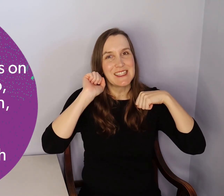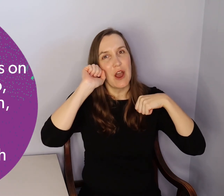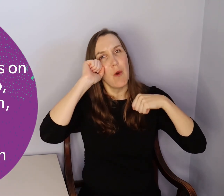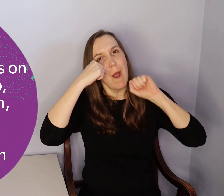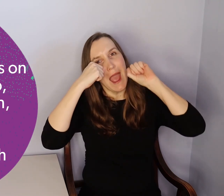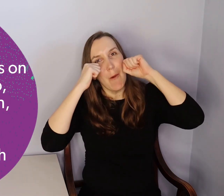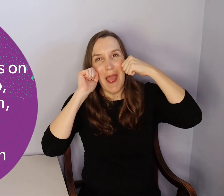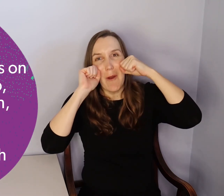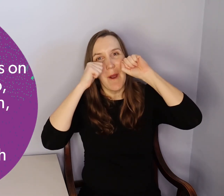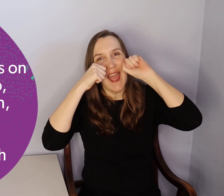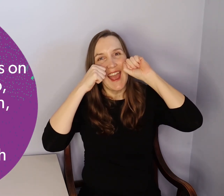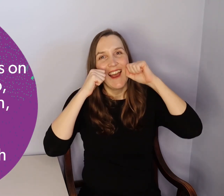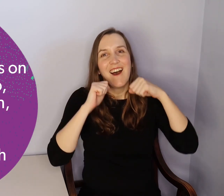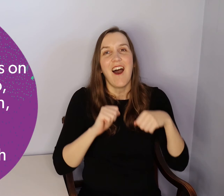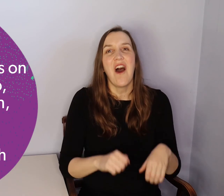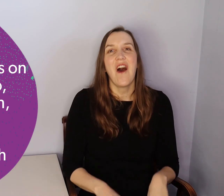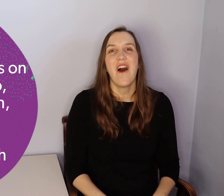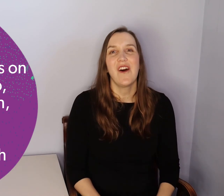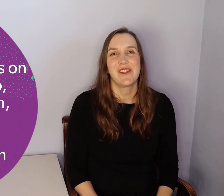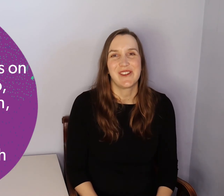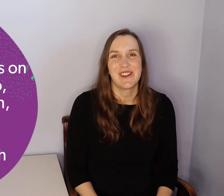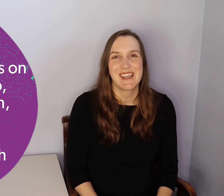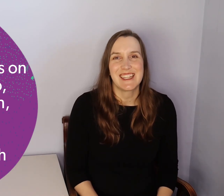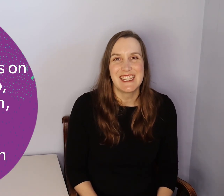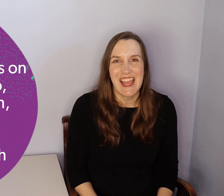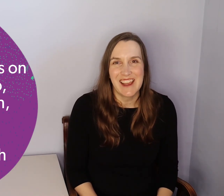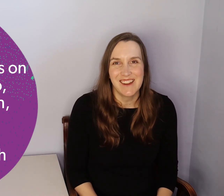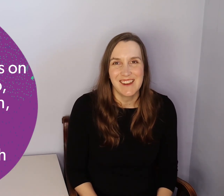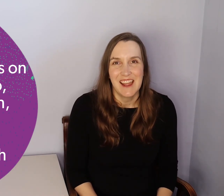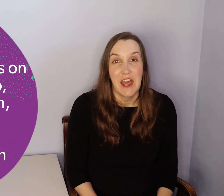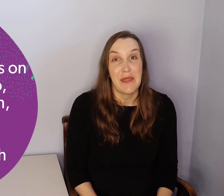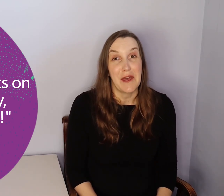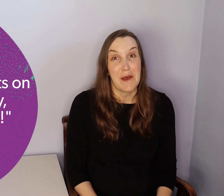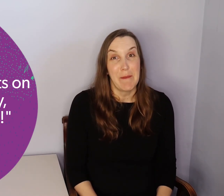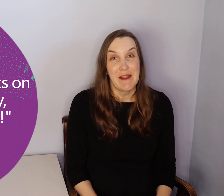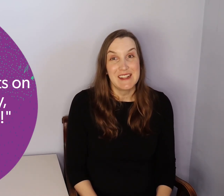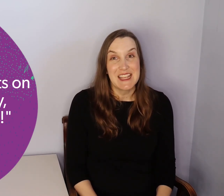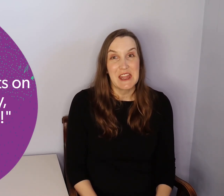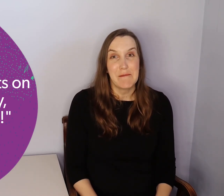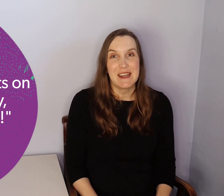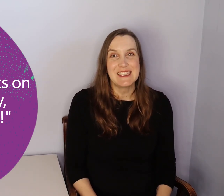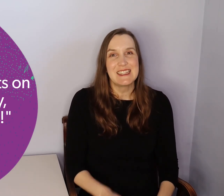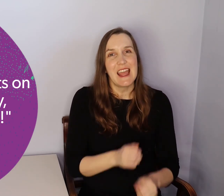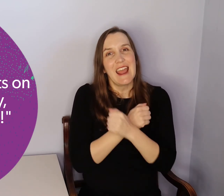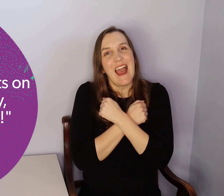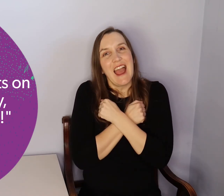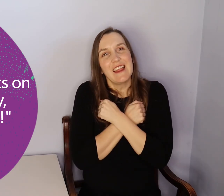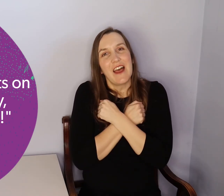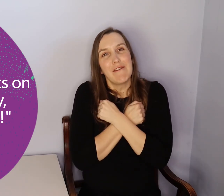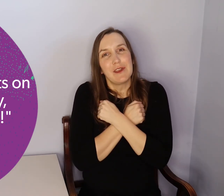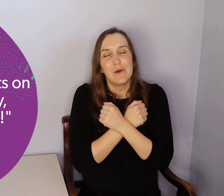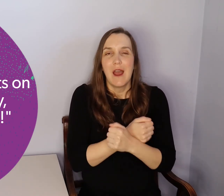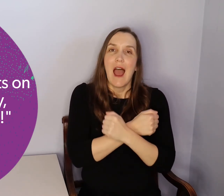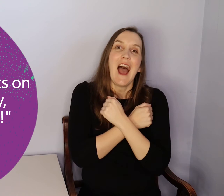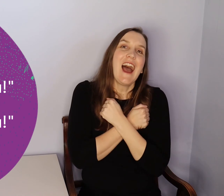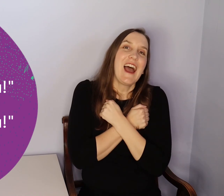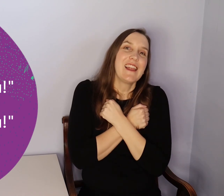bus go wow wow wow all through the town the parents on the bus say I love you.